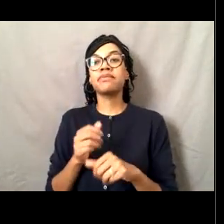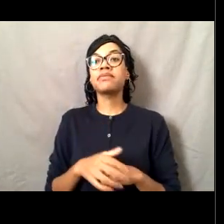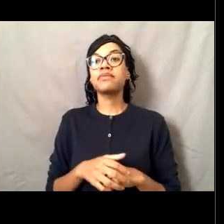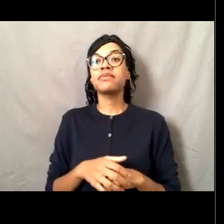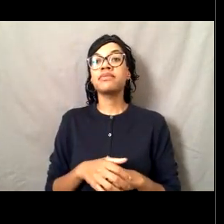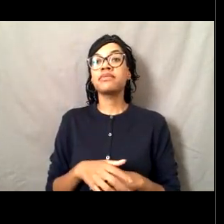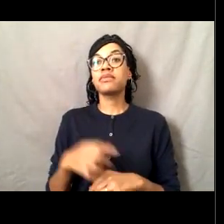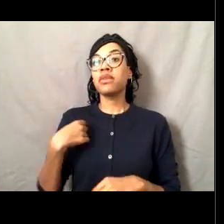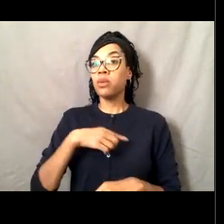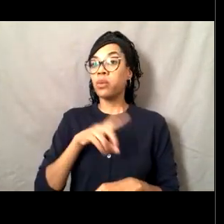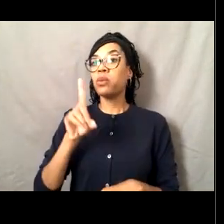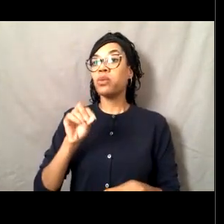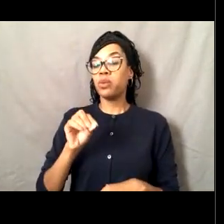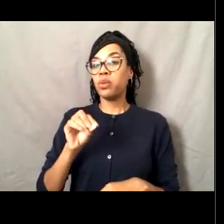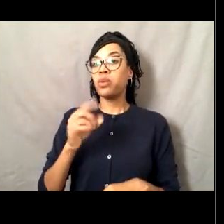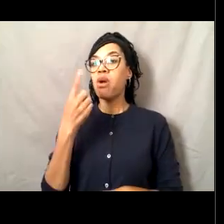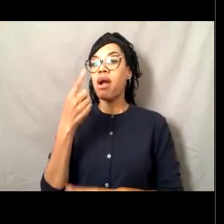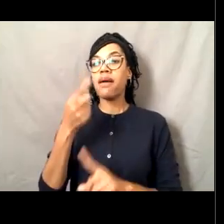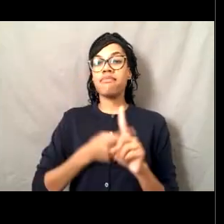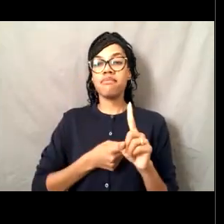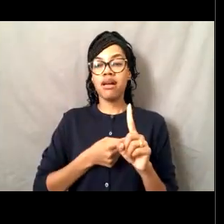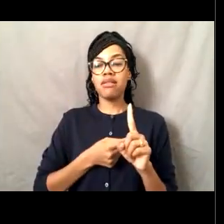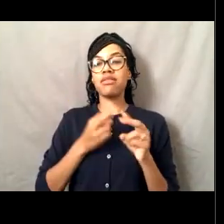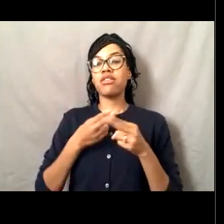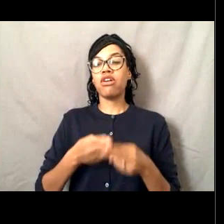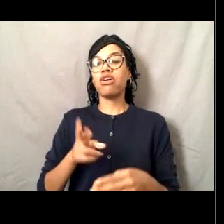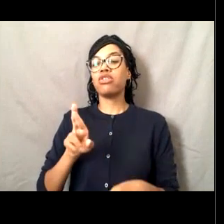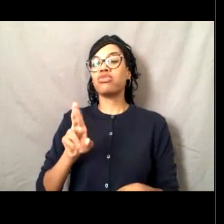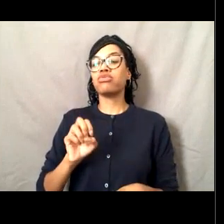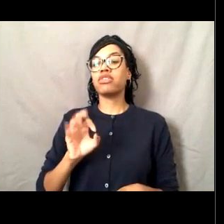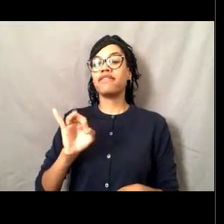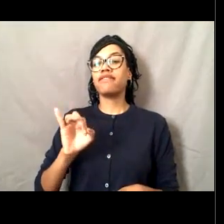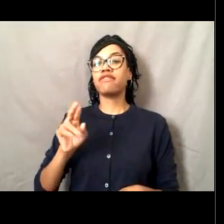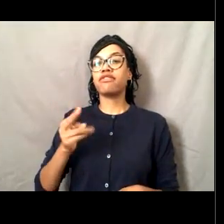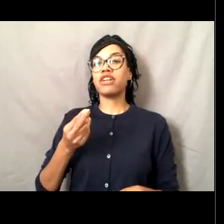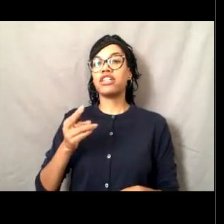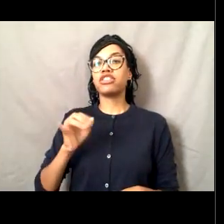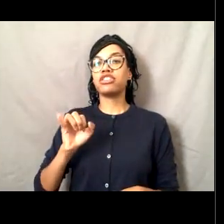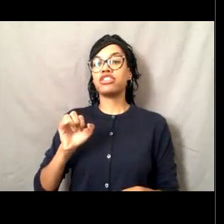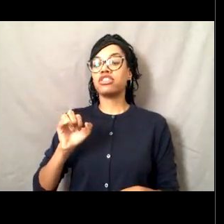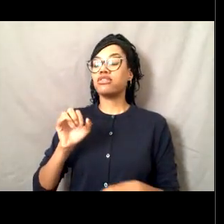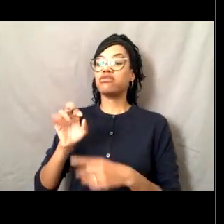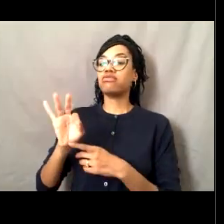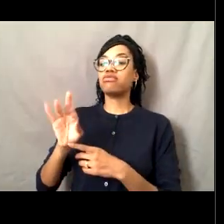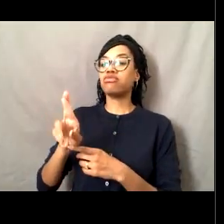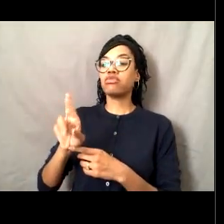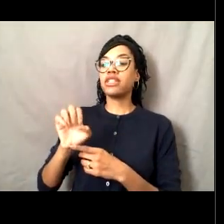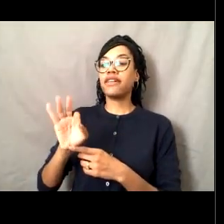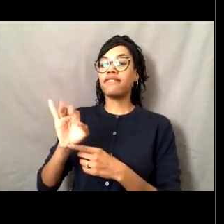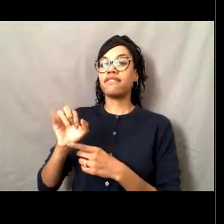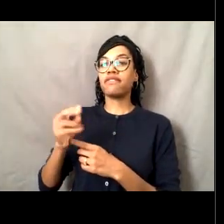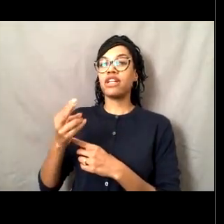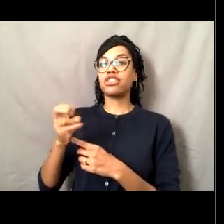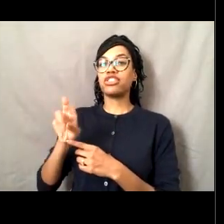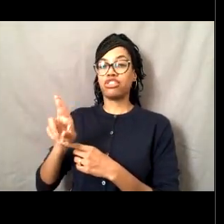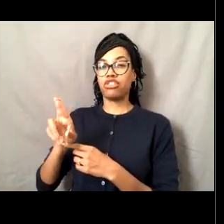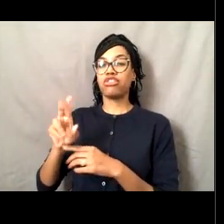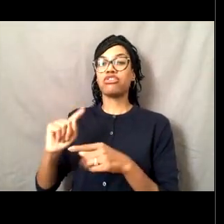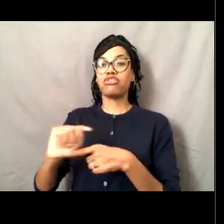and do a month of what's called refresher training. And it's a shortened training, very similar to what we do